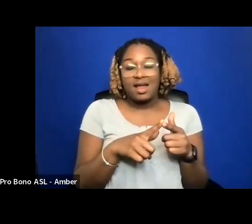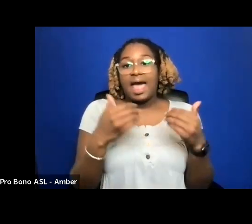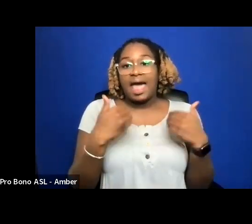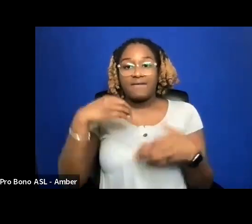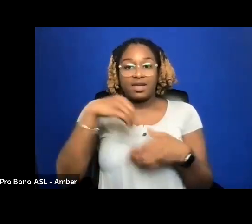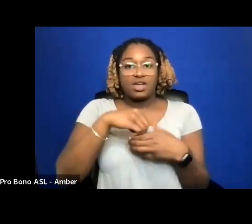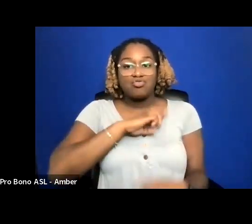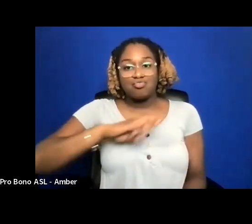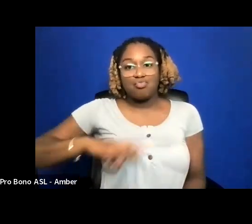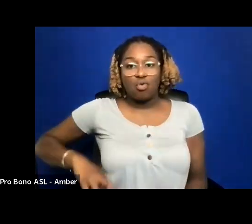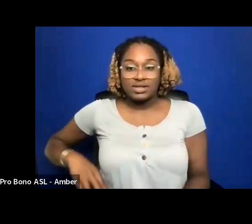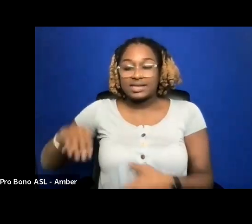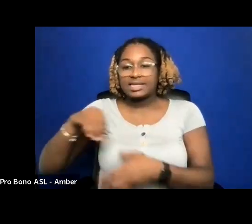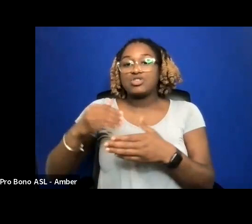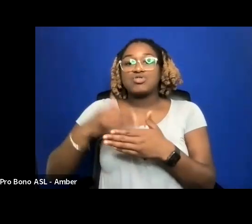REPORTING CYCLE.